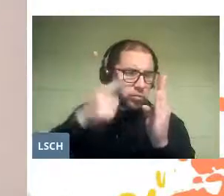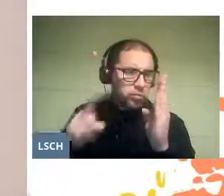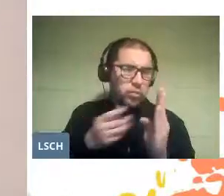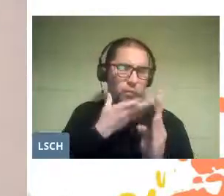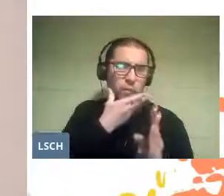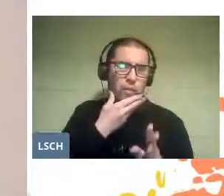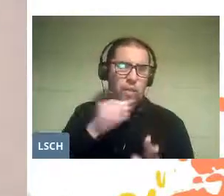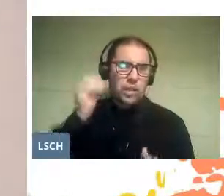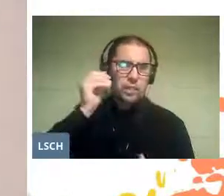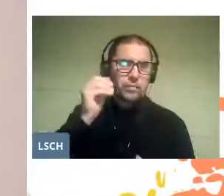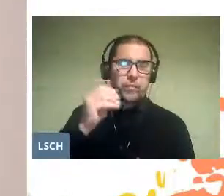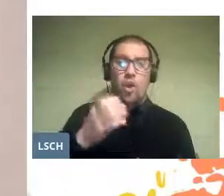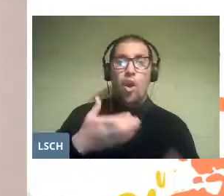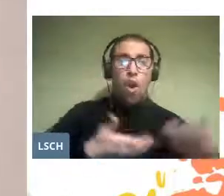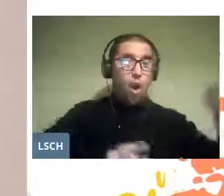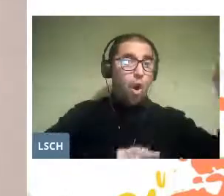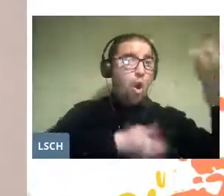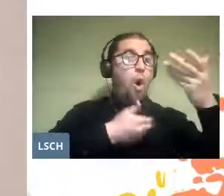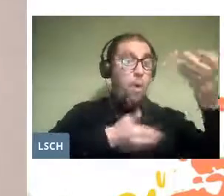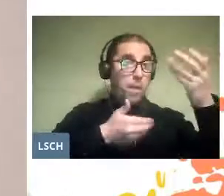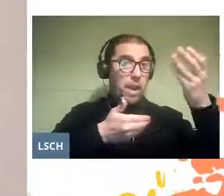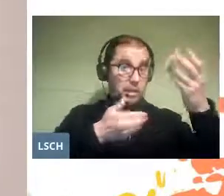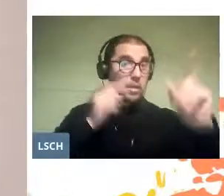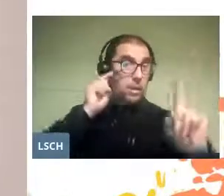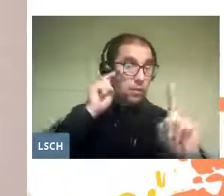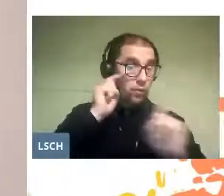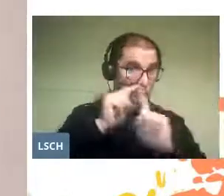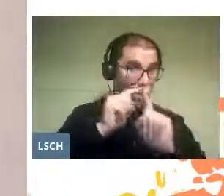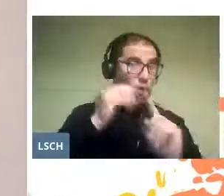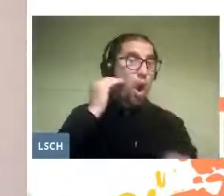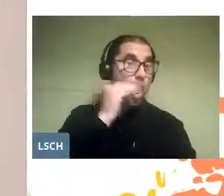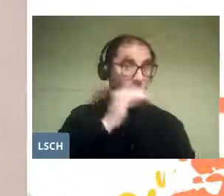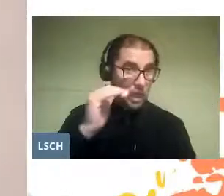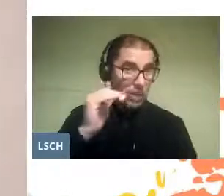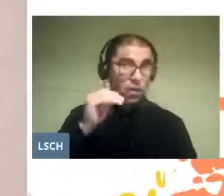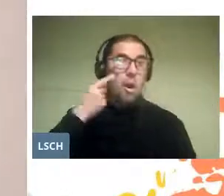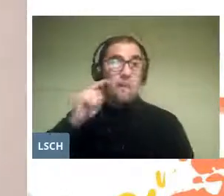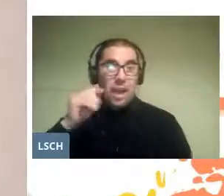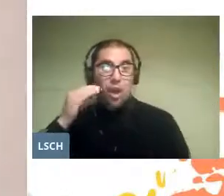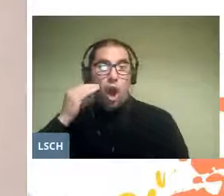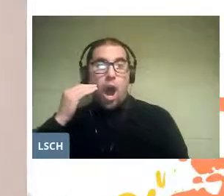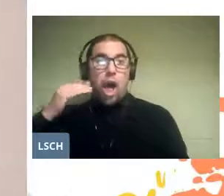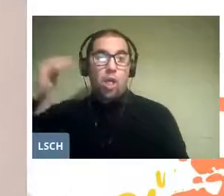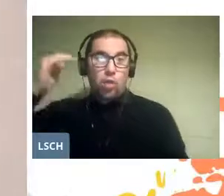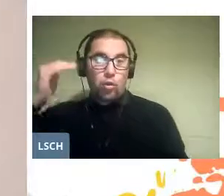They are operas written for children, but performed by adult voices.